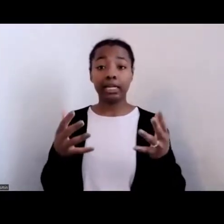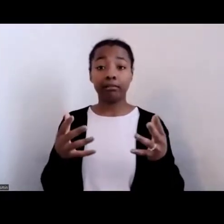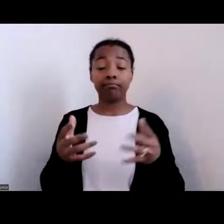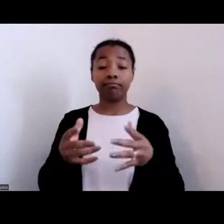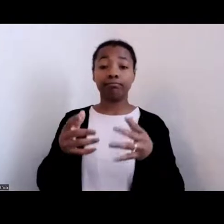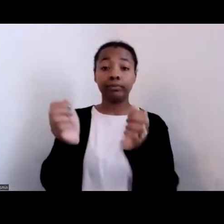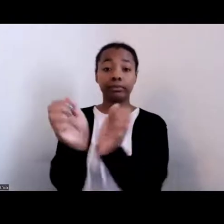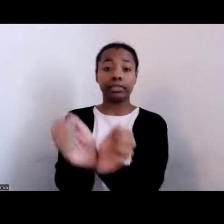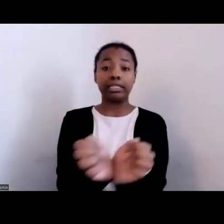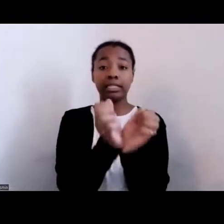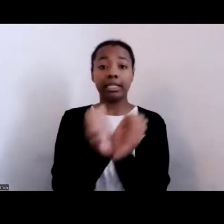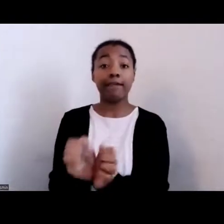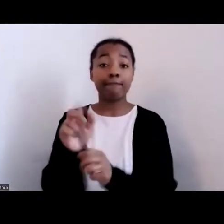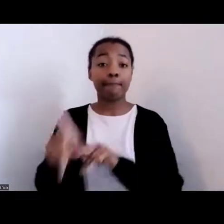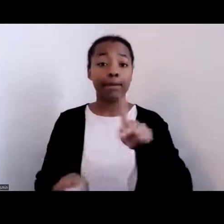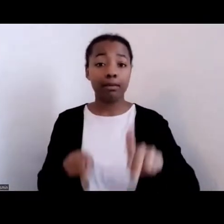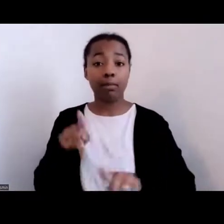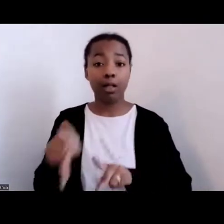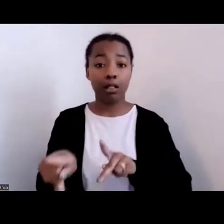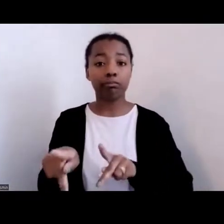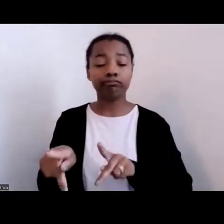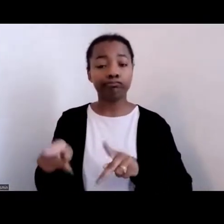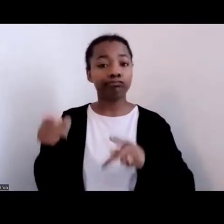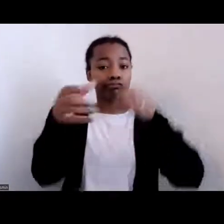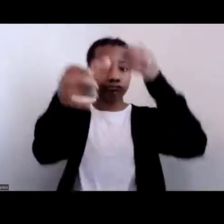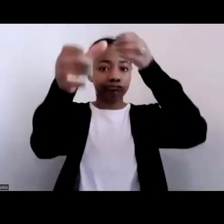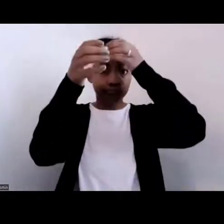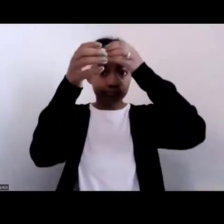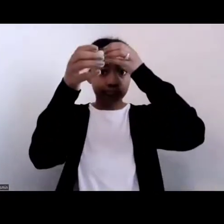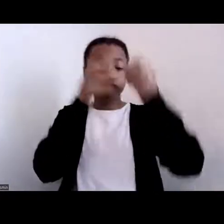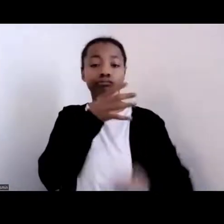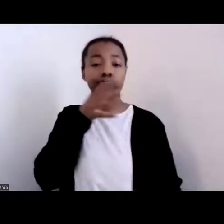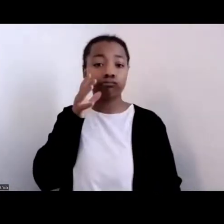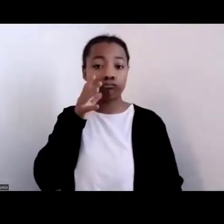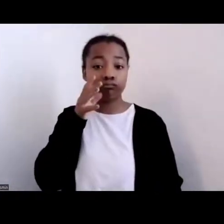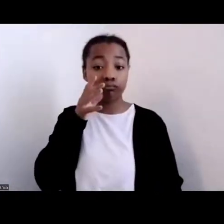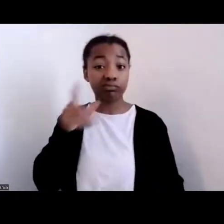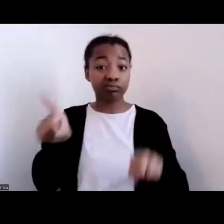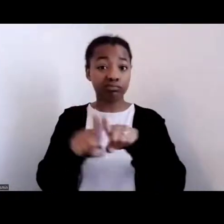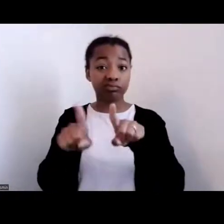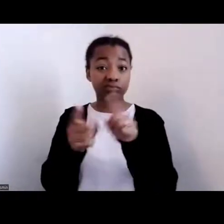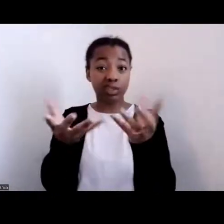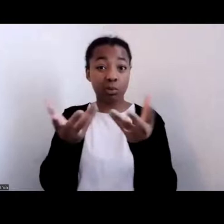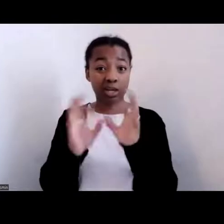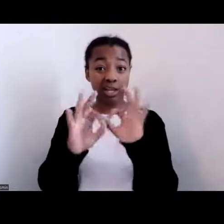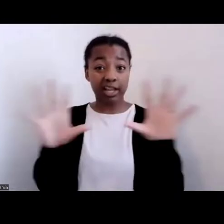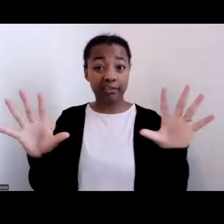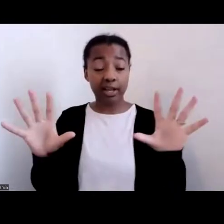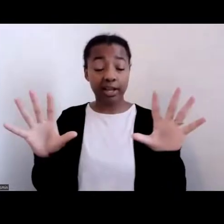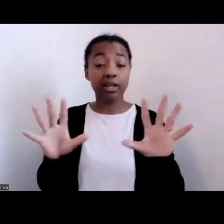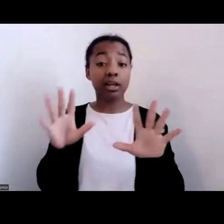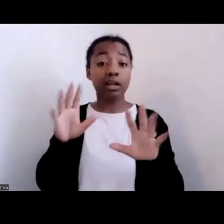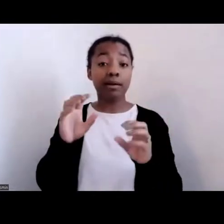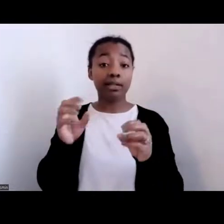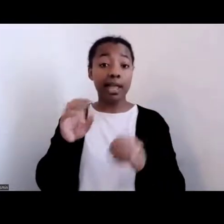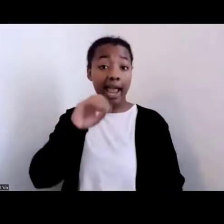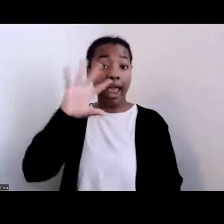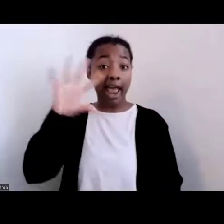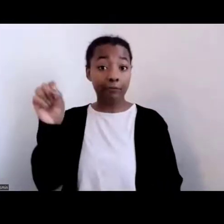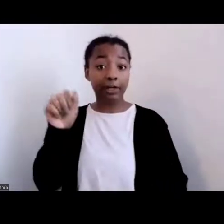Let's also be clear about Africans having been in this country as early as the 1500s, when many of them were not